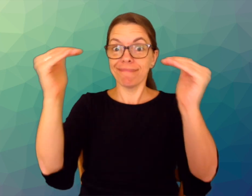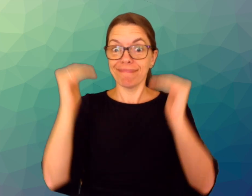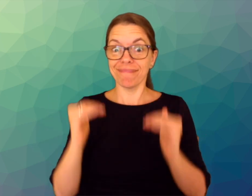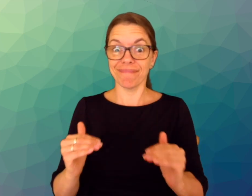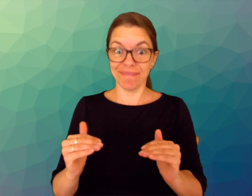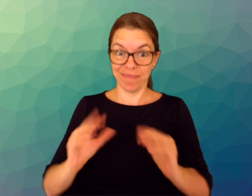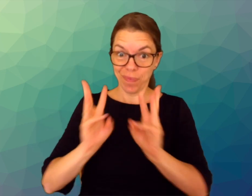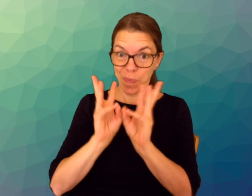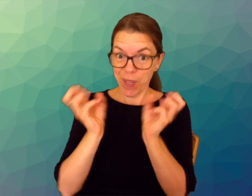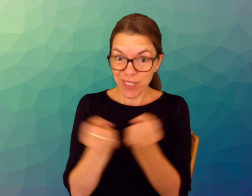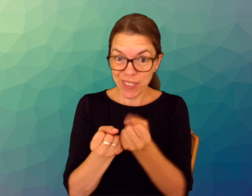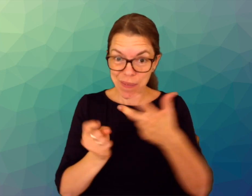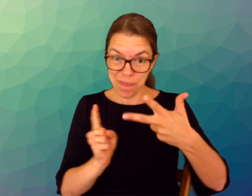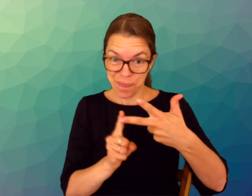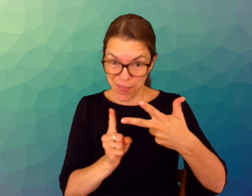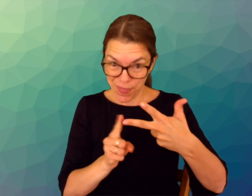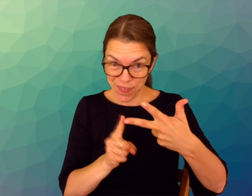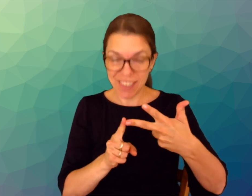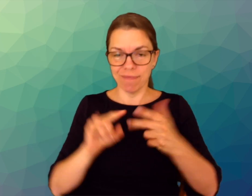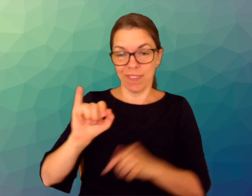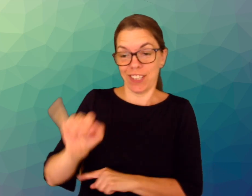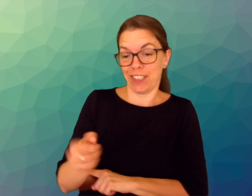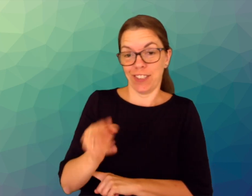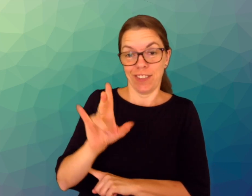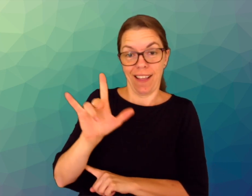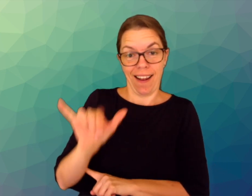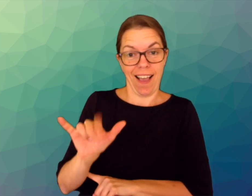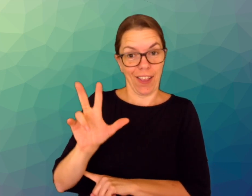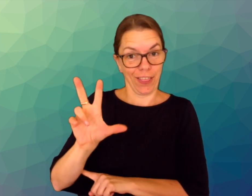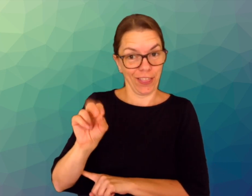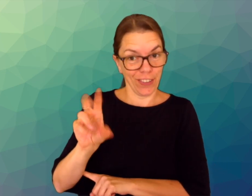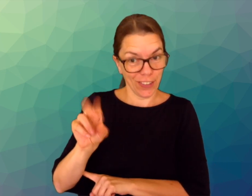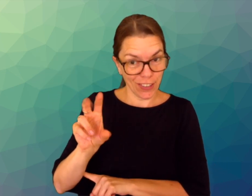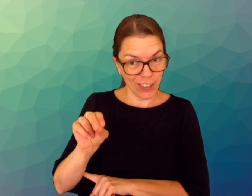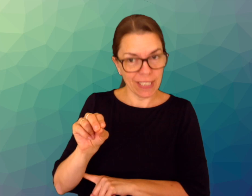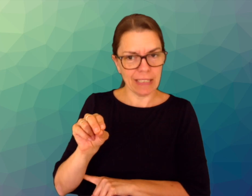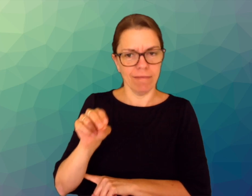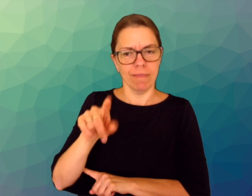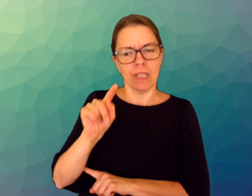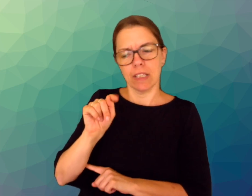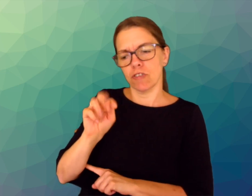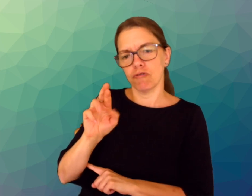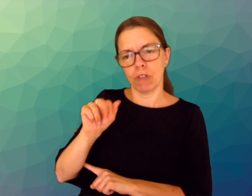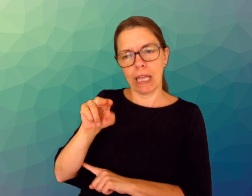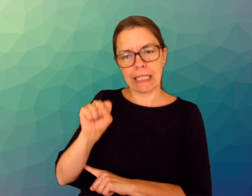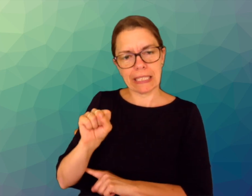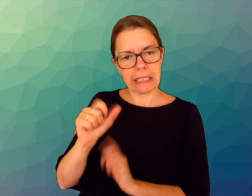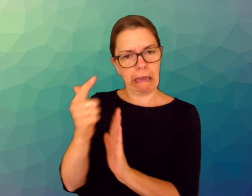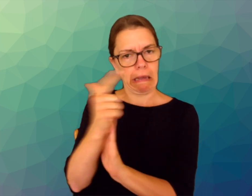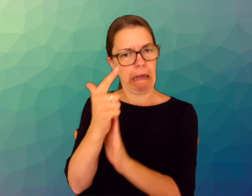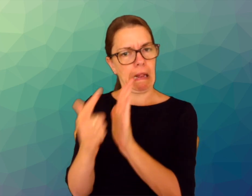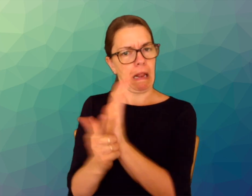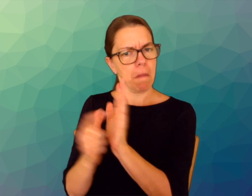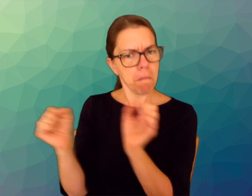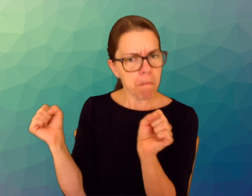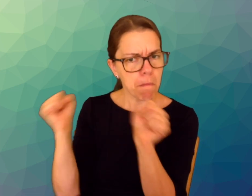The third workshop, Trans Legal Battle, will be held on July 30.